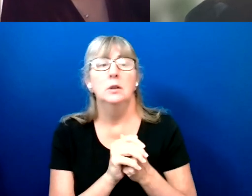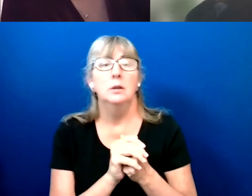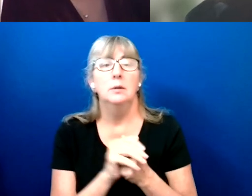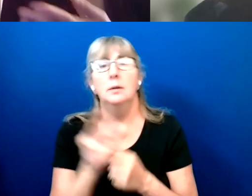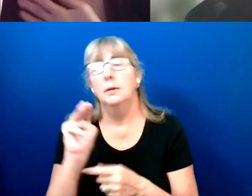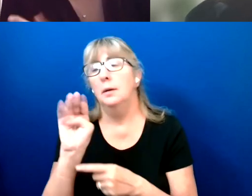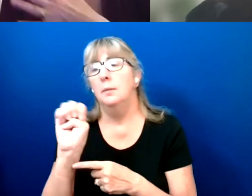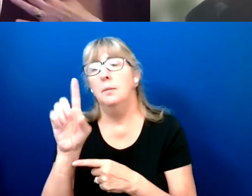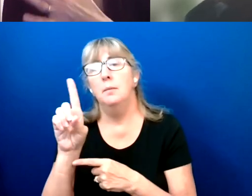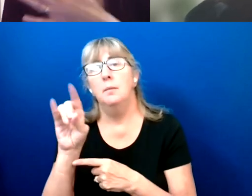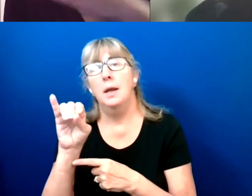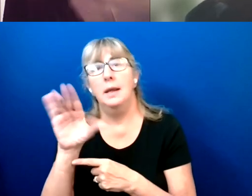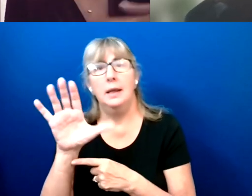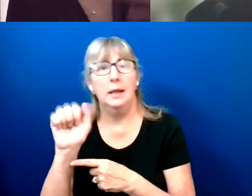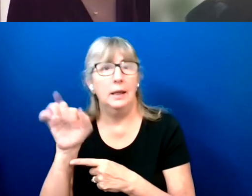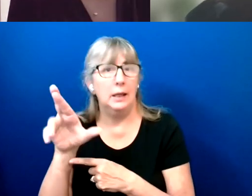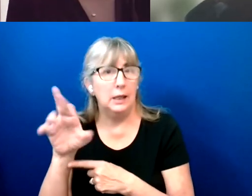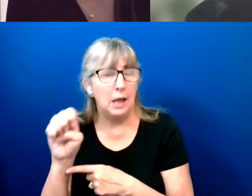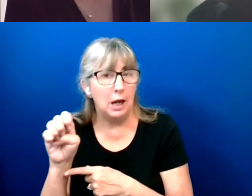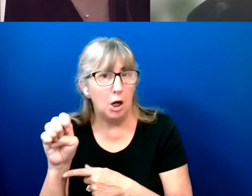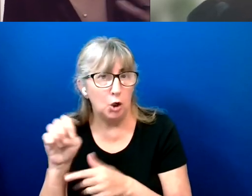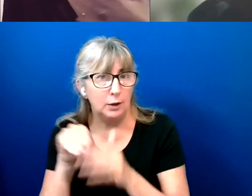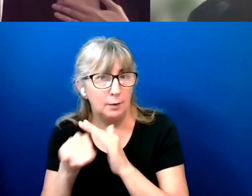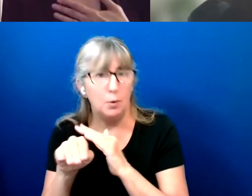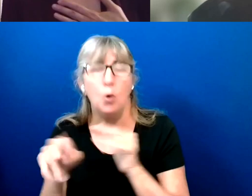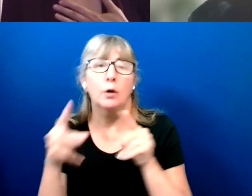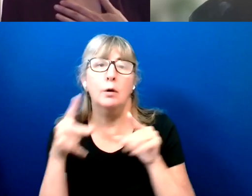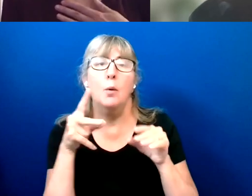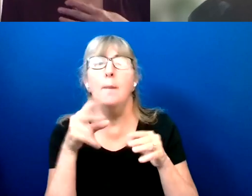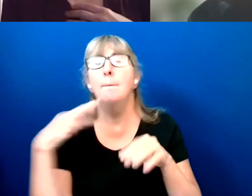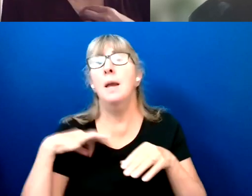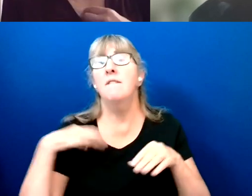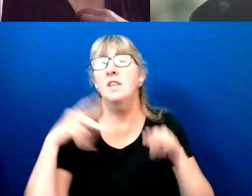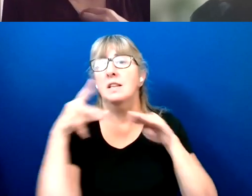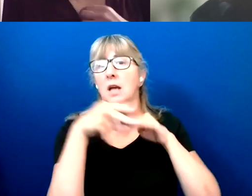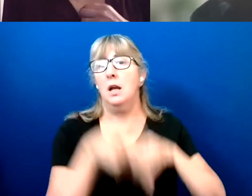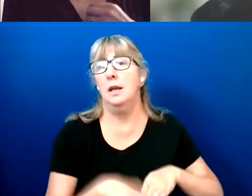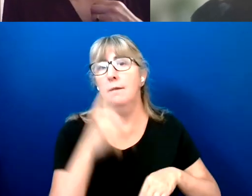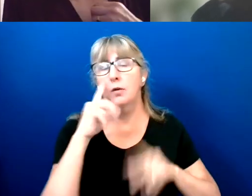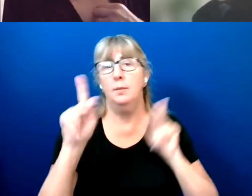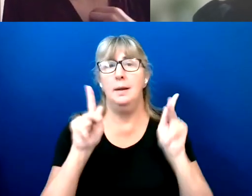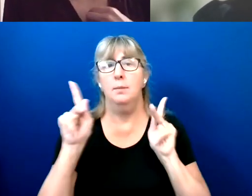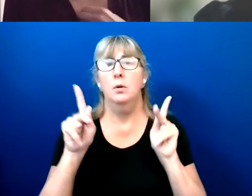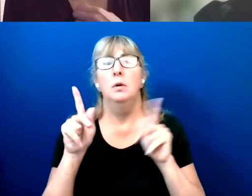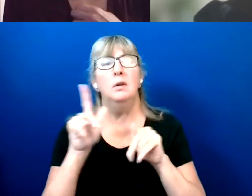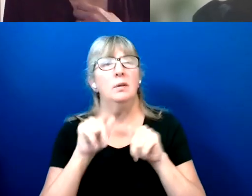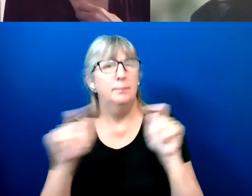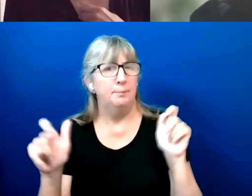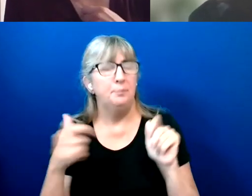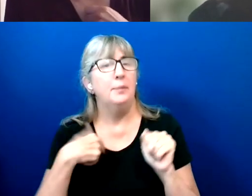benefits for example, for people and things like that, I think those were really big motivating